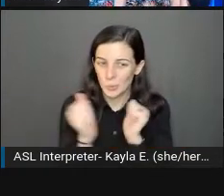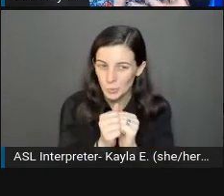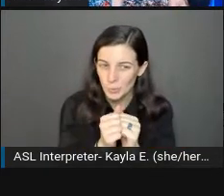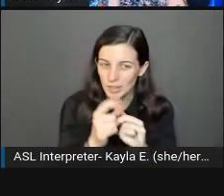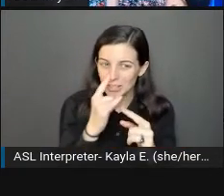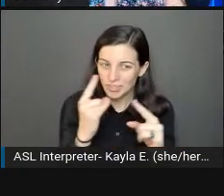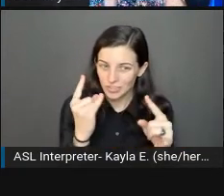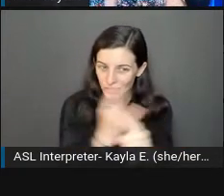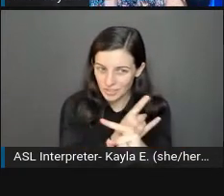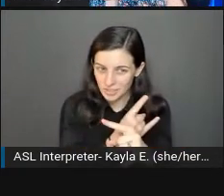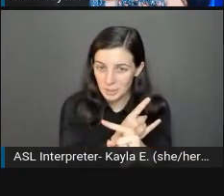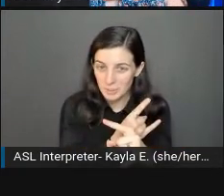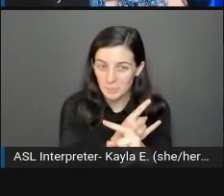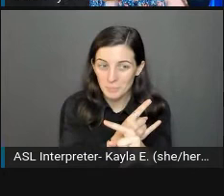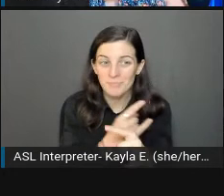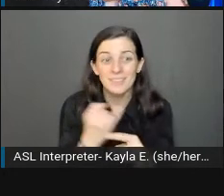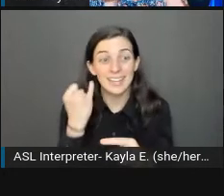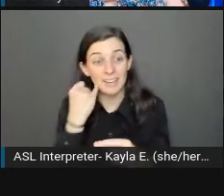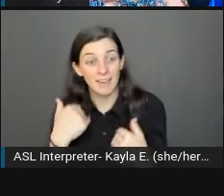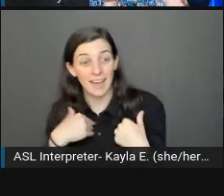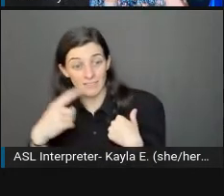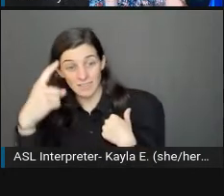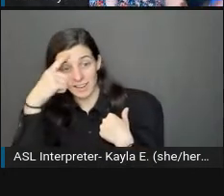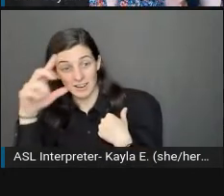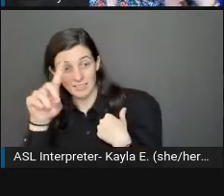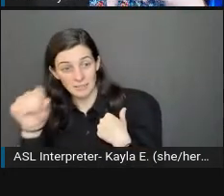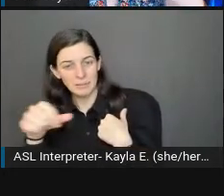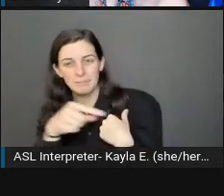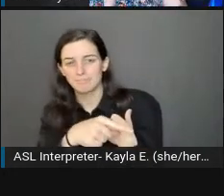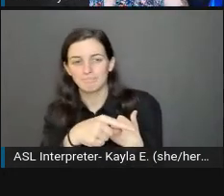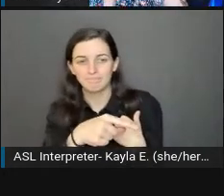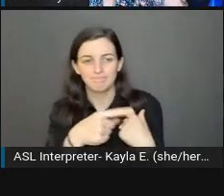sarcasm doesn't go over very well with them. I'm one of those people.